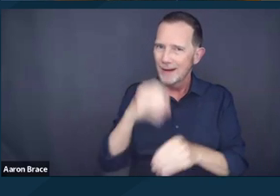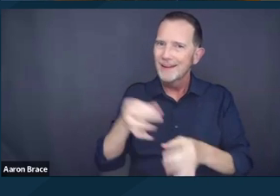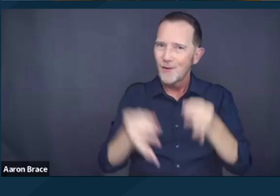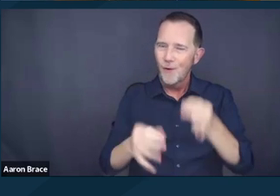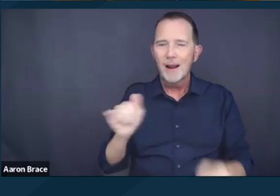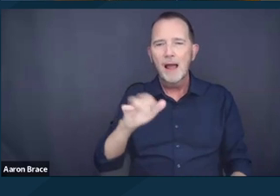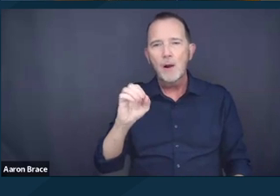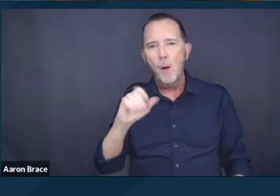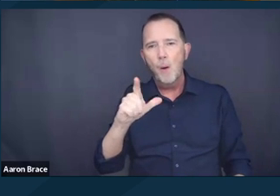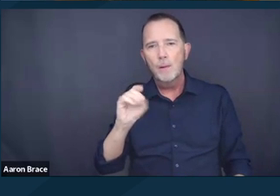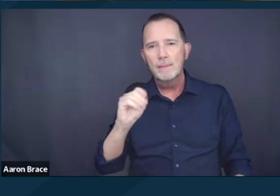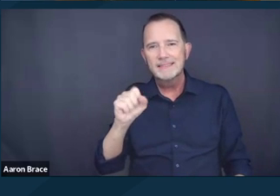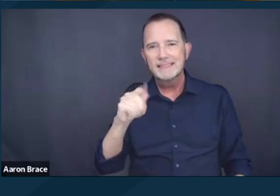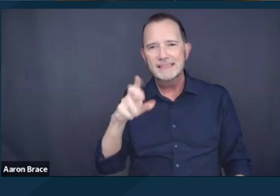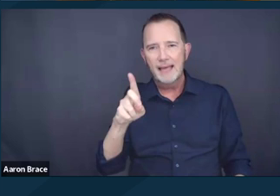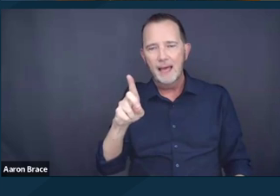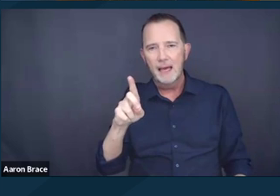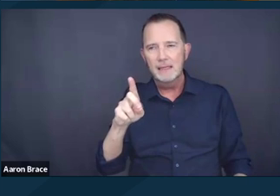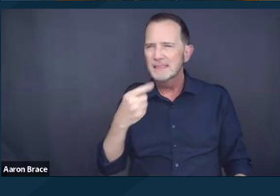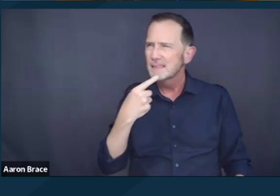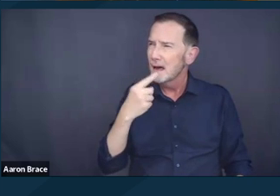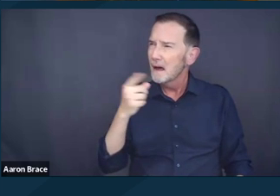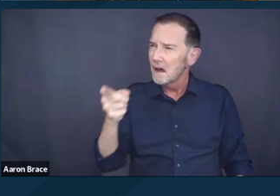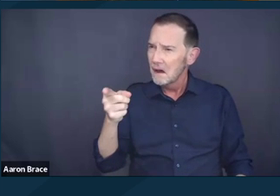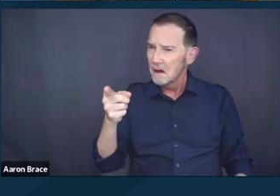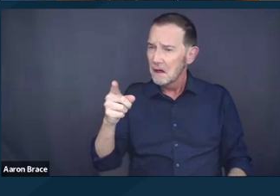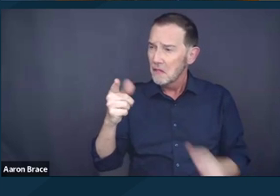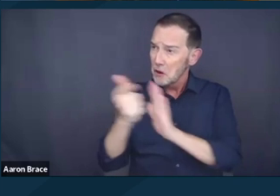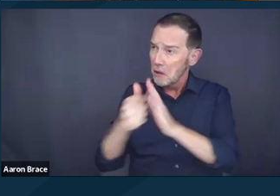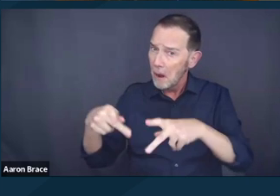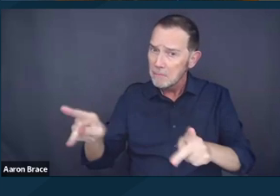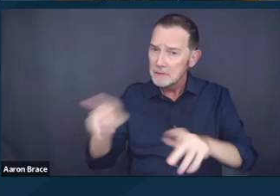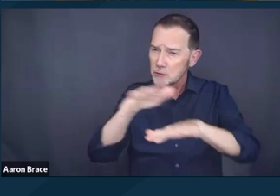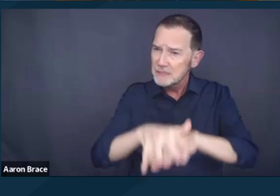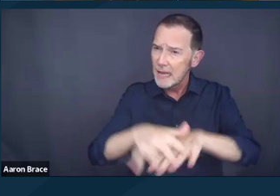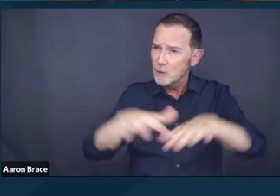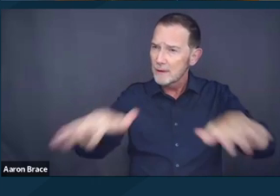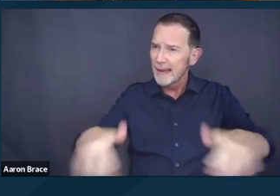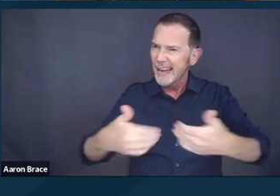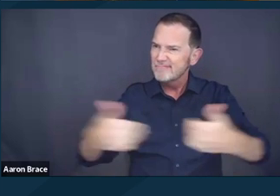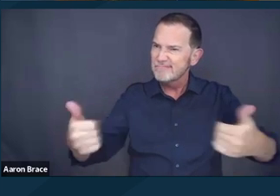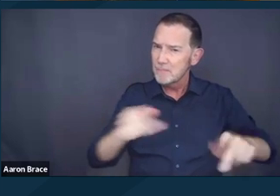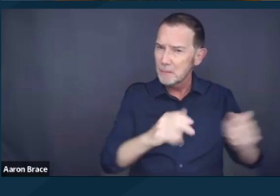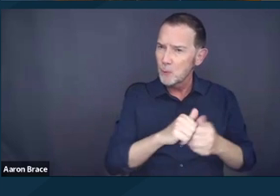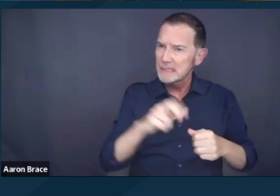that took issue with the segregation of people with disabilities as a form of unlawful discrimination.